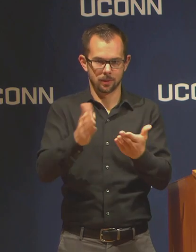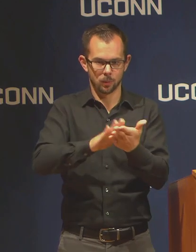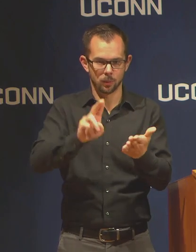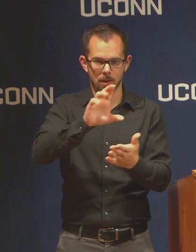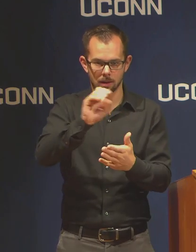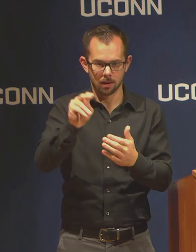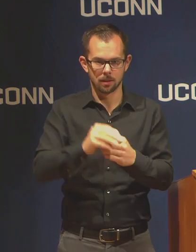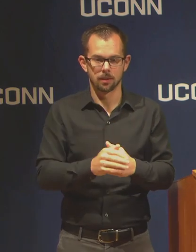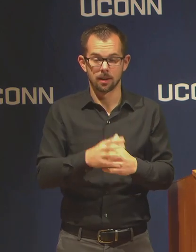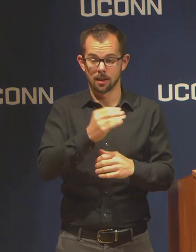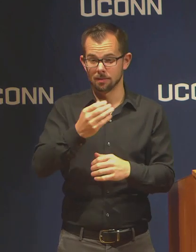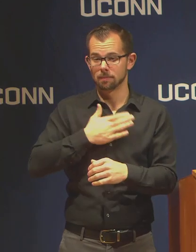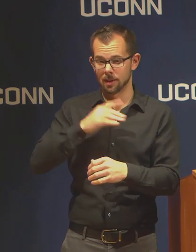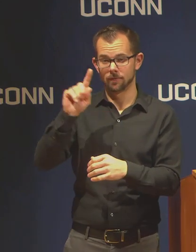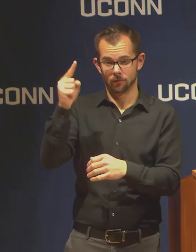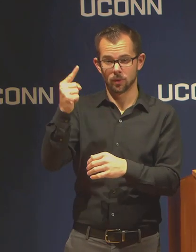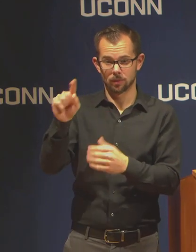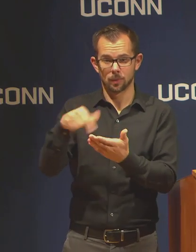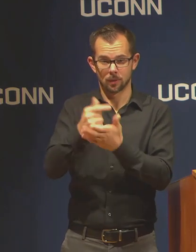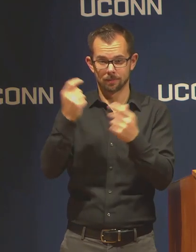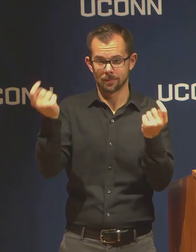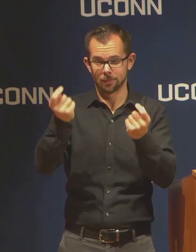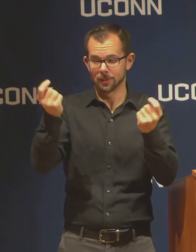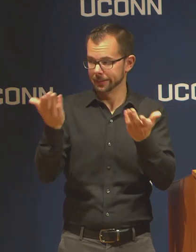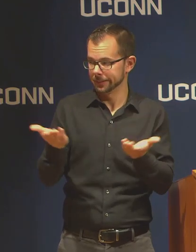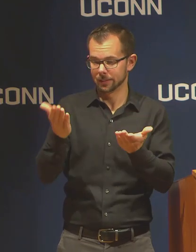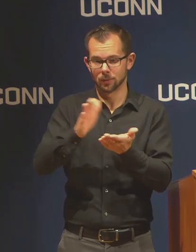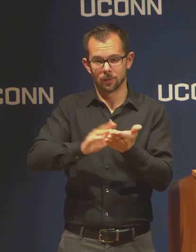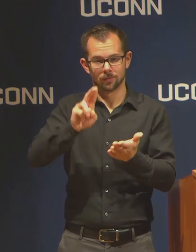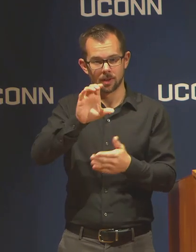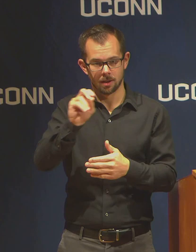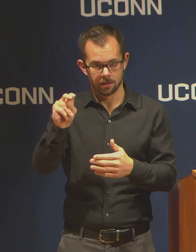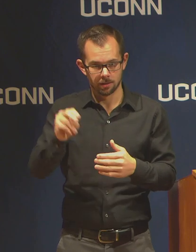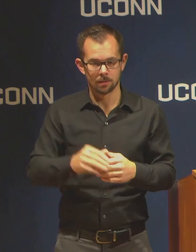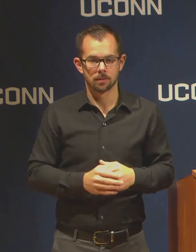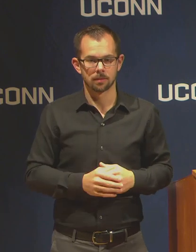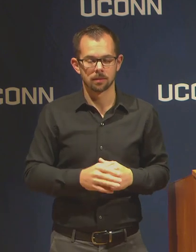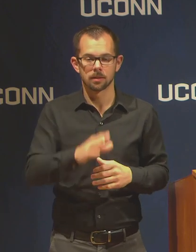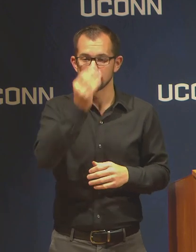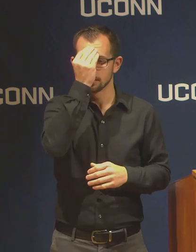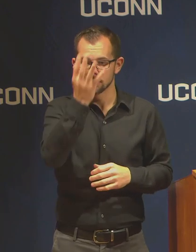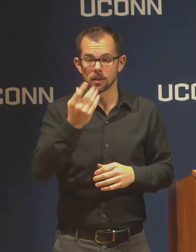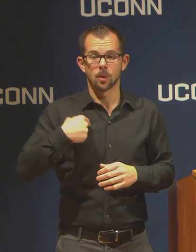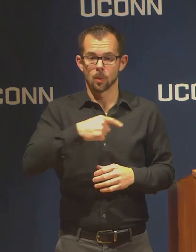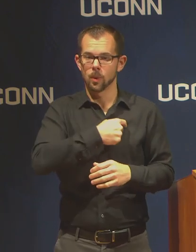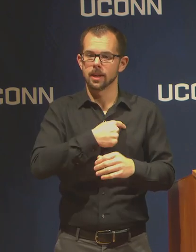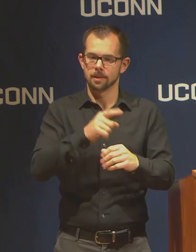graduation ceremony at UCONN. But we are committed to bring you back at